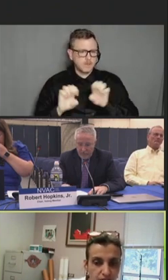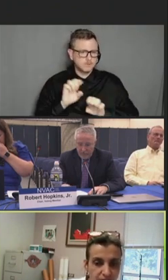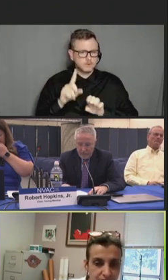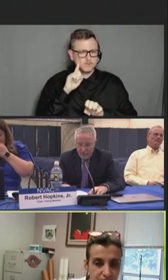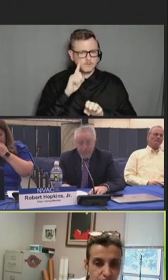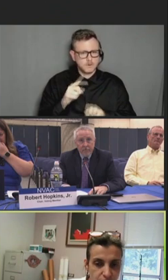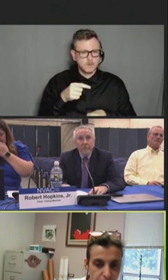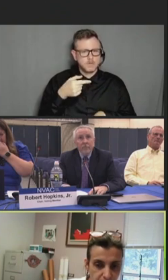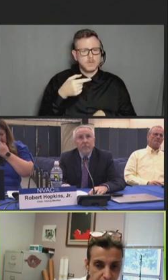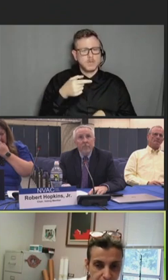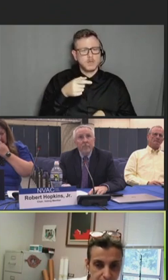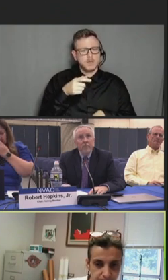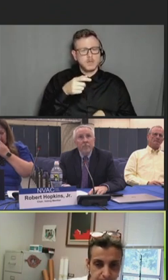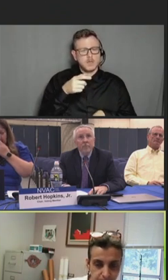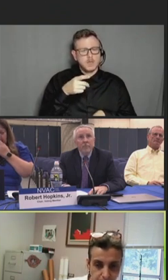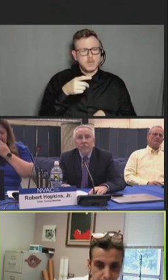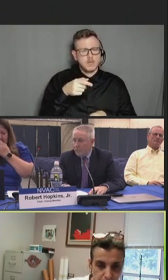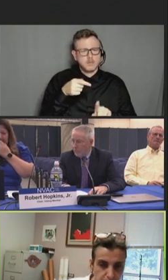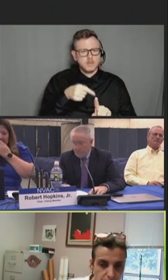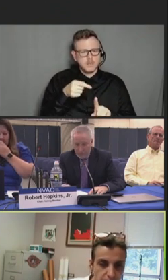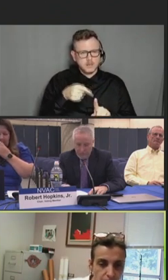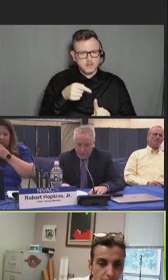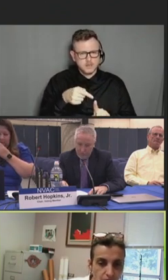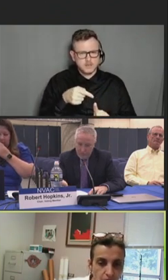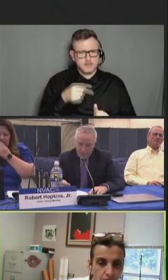vaccine recipients.